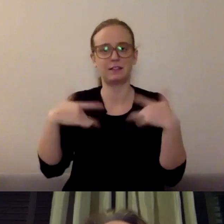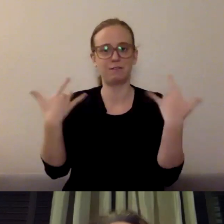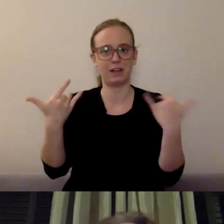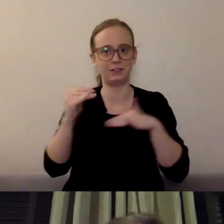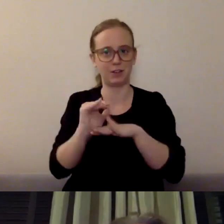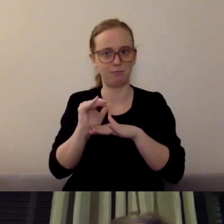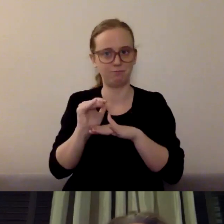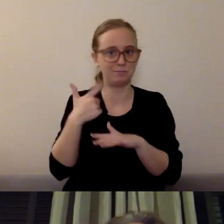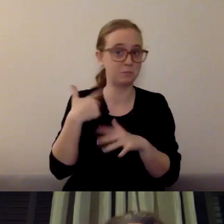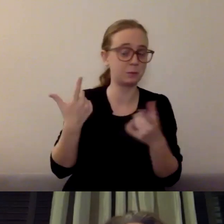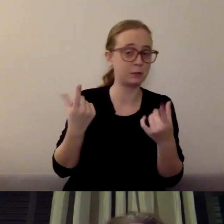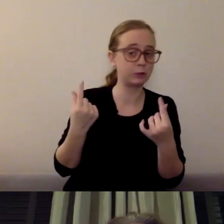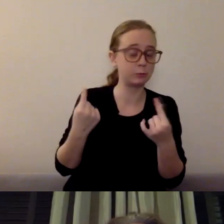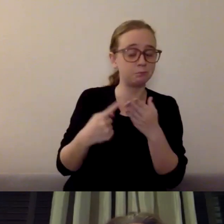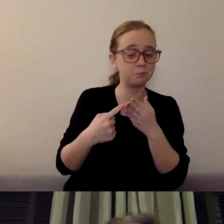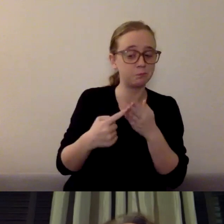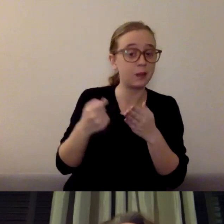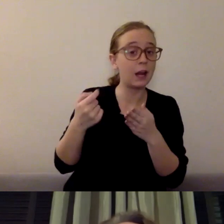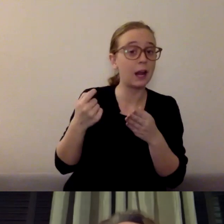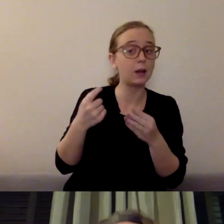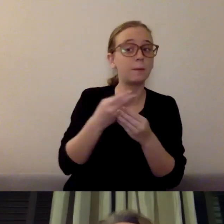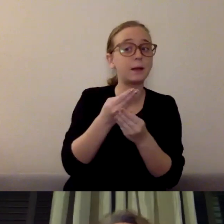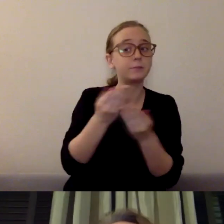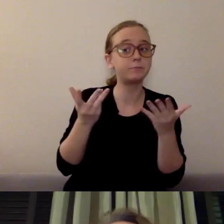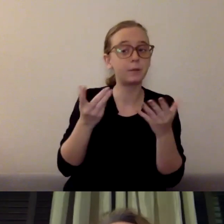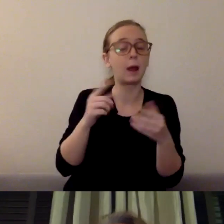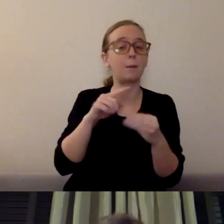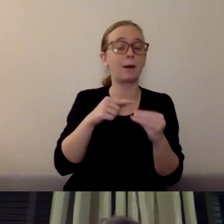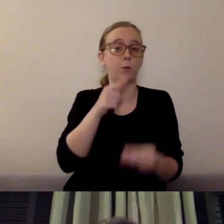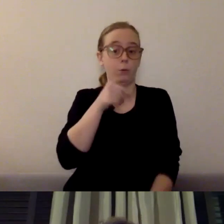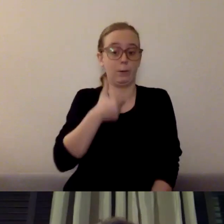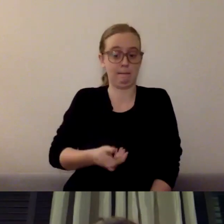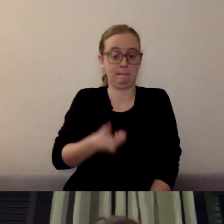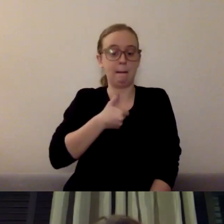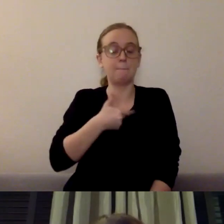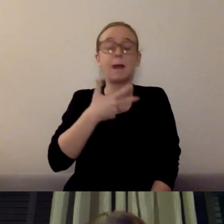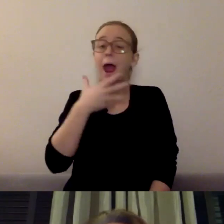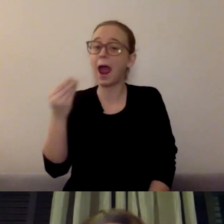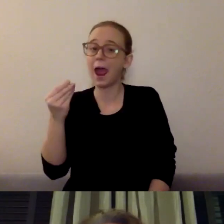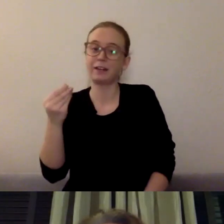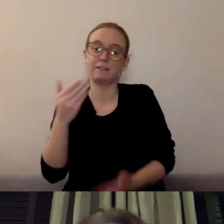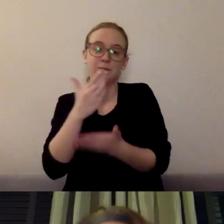regarding family stress, and most important, see family resiliency